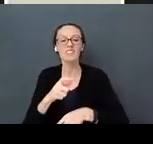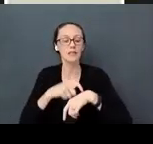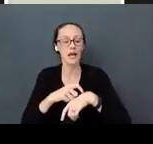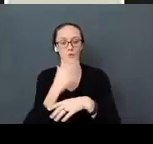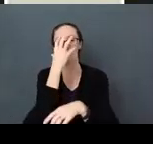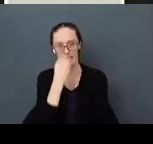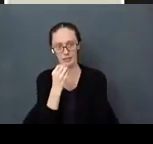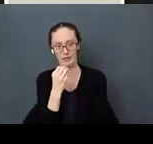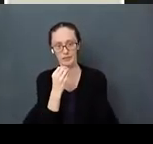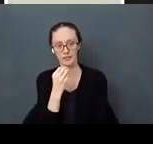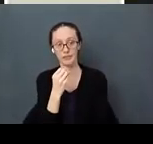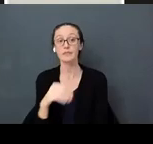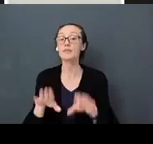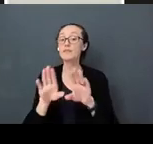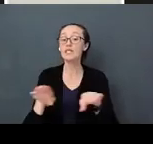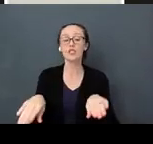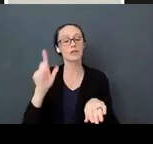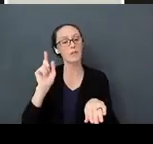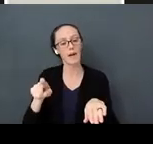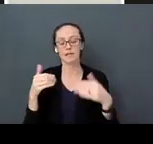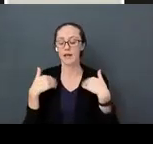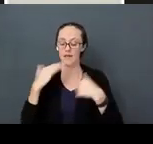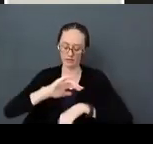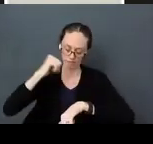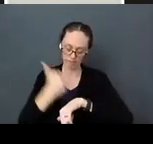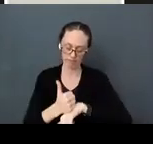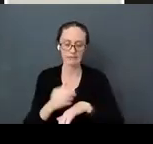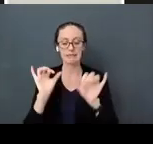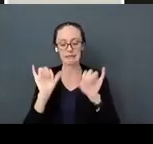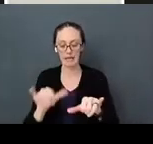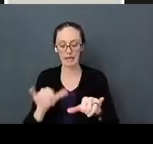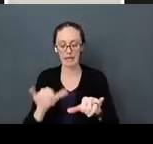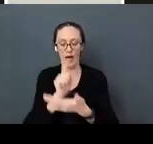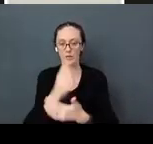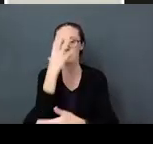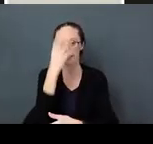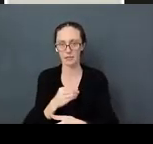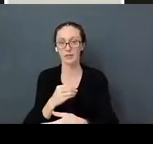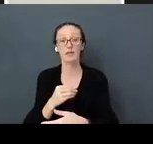Children must have set hours to sleep. Babies who are deaf or hard of hearing are often afraid